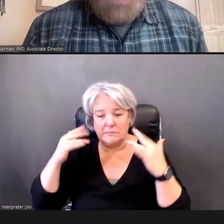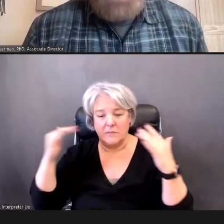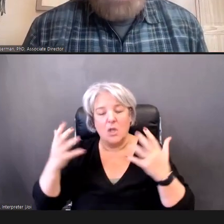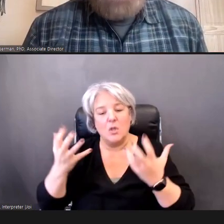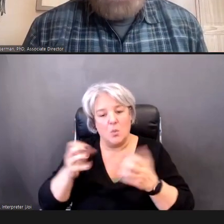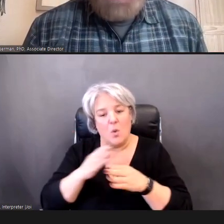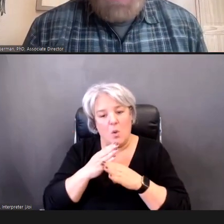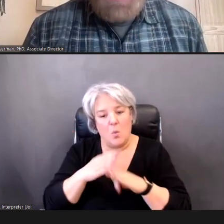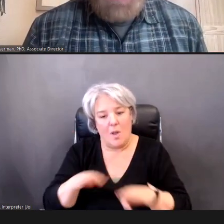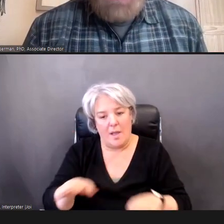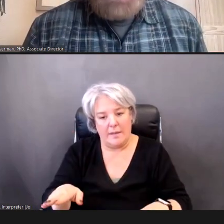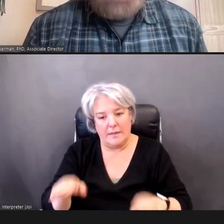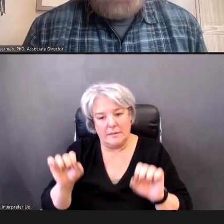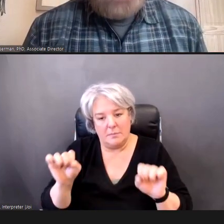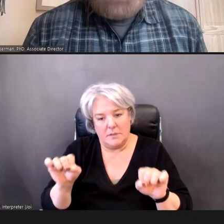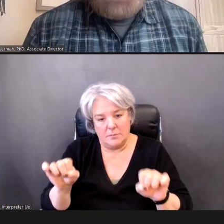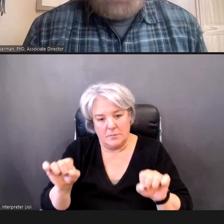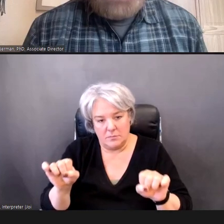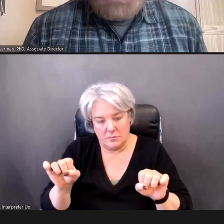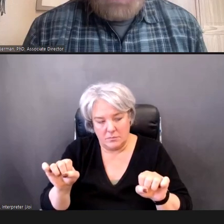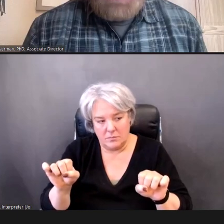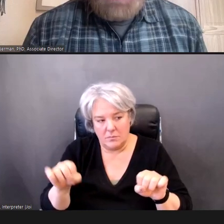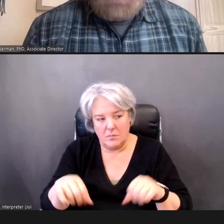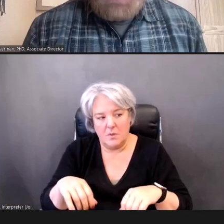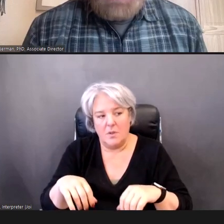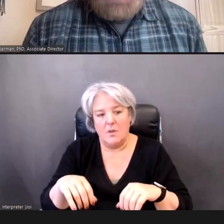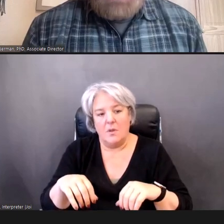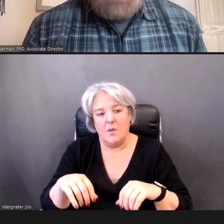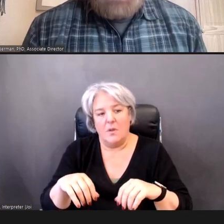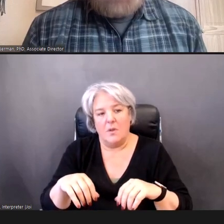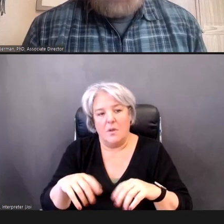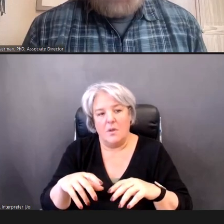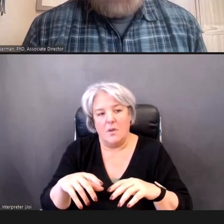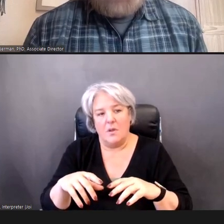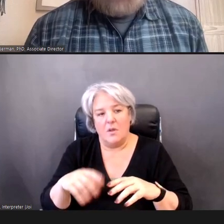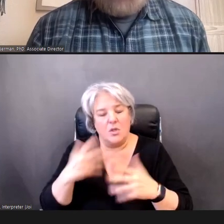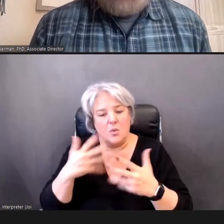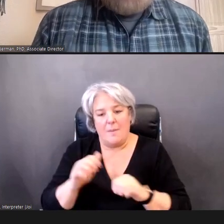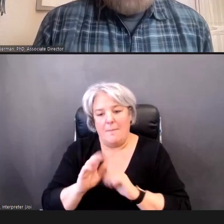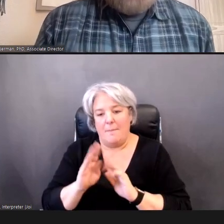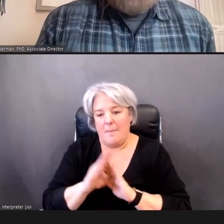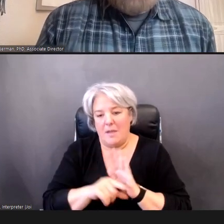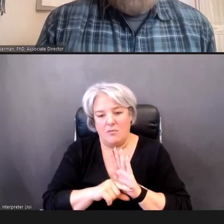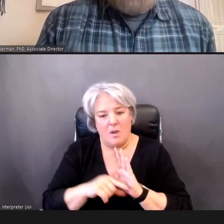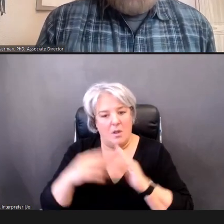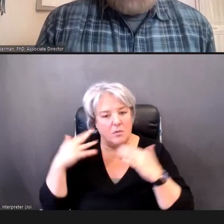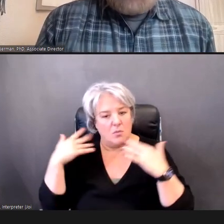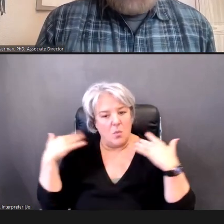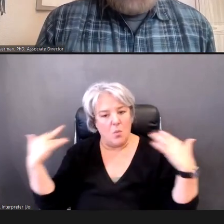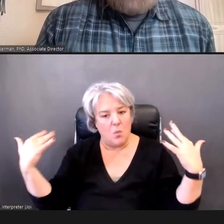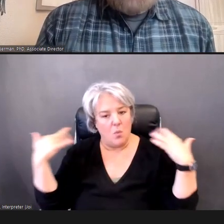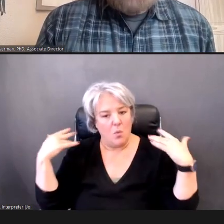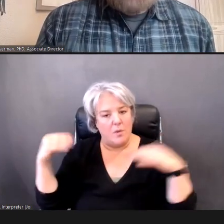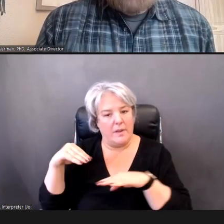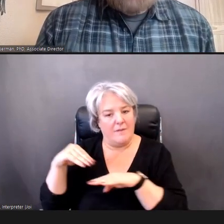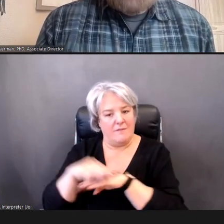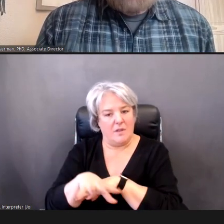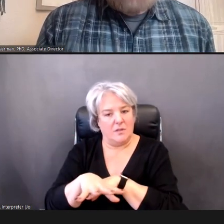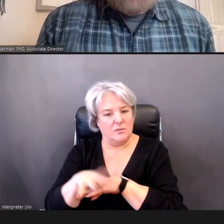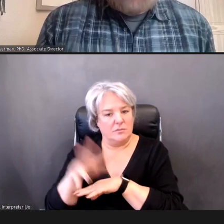Because, we don't want any background noise, interfering, with the perception of those tones, under headphones; now, we're also